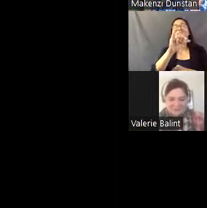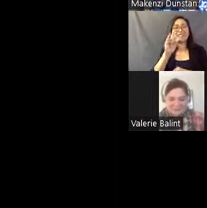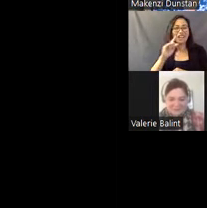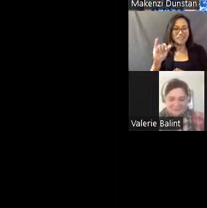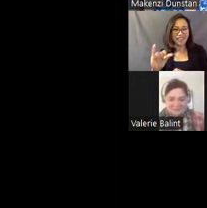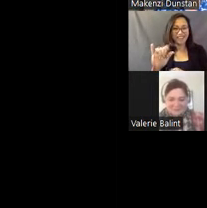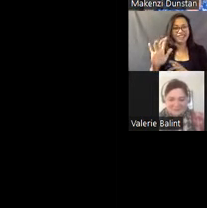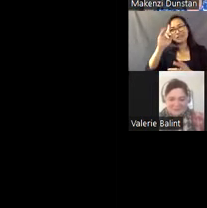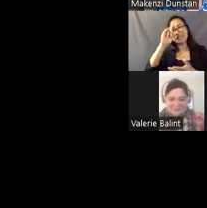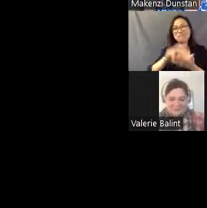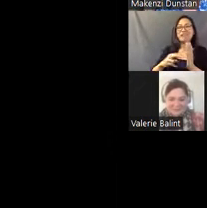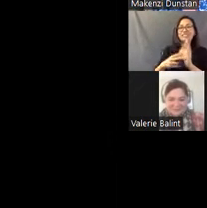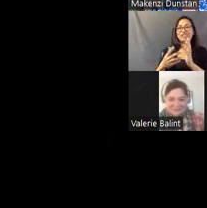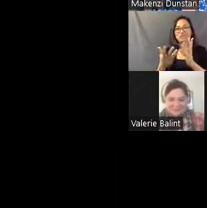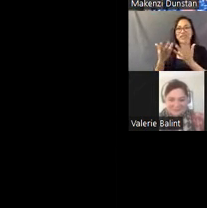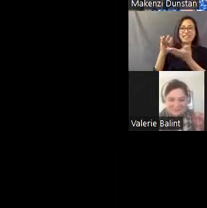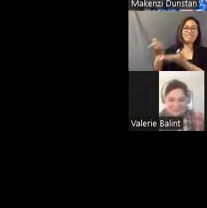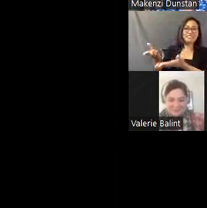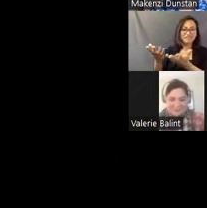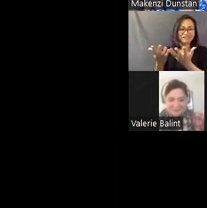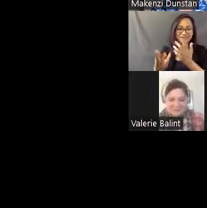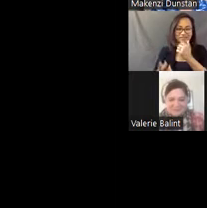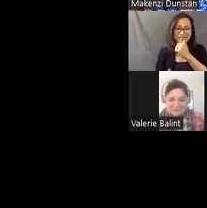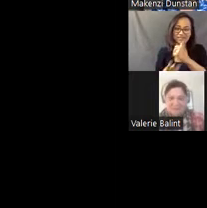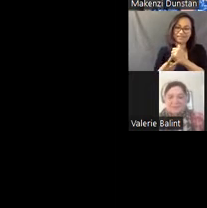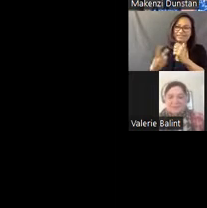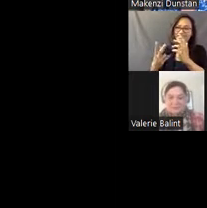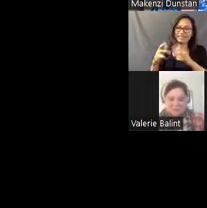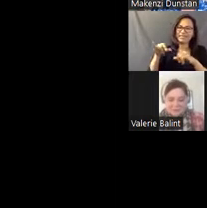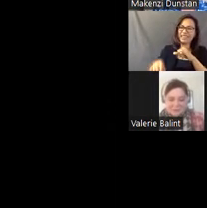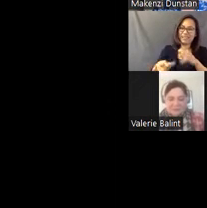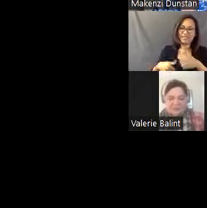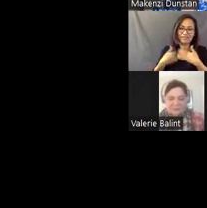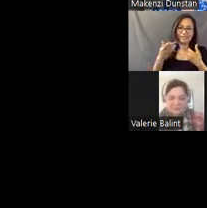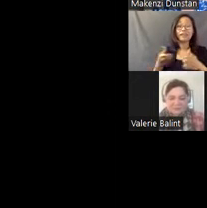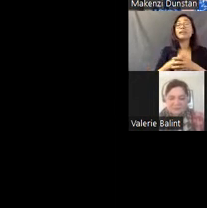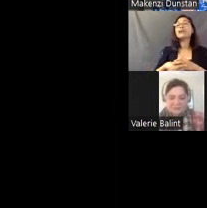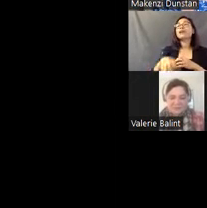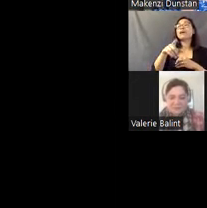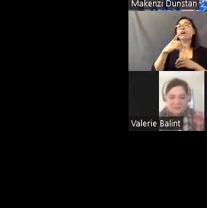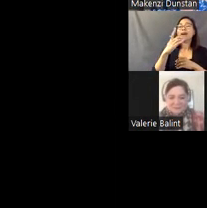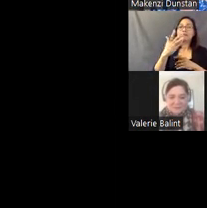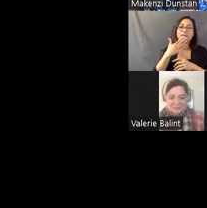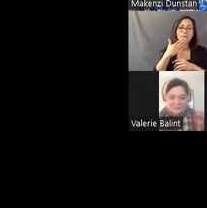[Makenzi] Well, thank you so much, Mike. I just want to wrap us up here, and just point out a couple things that were dropped in the